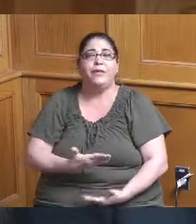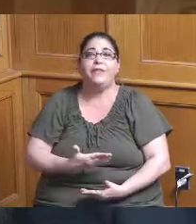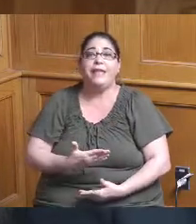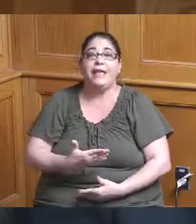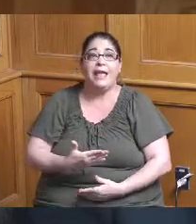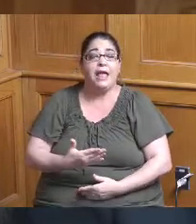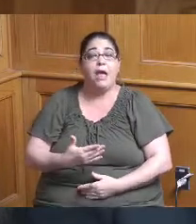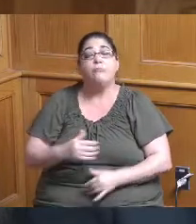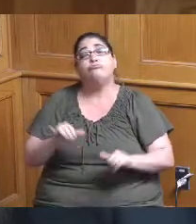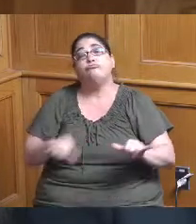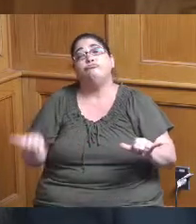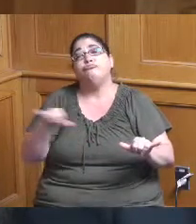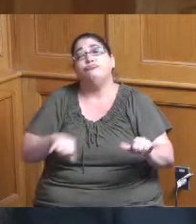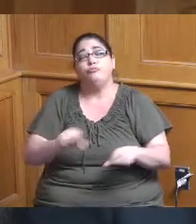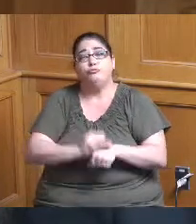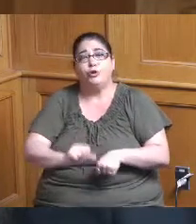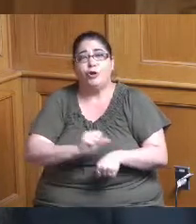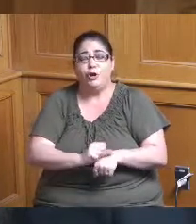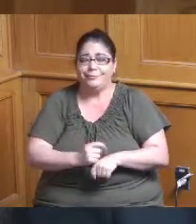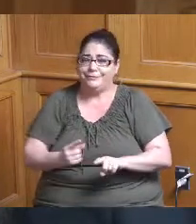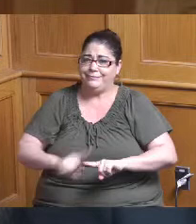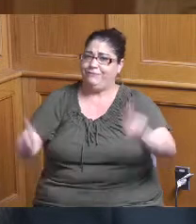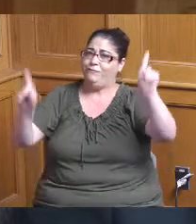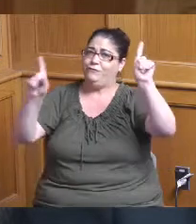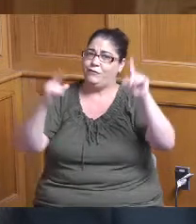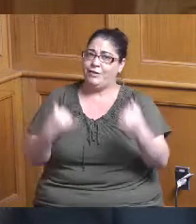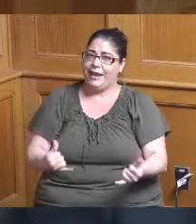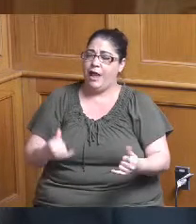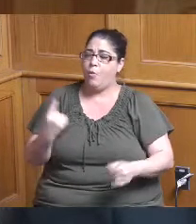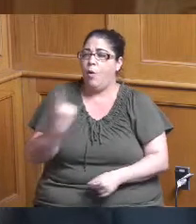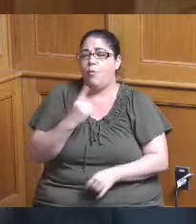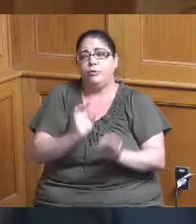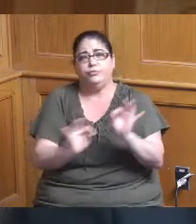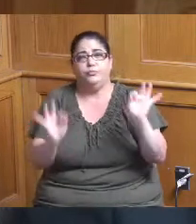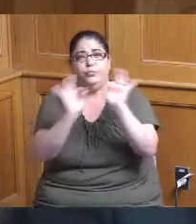the realm of what we generally do but it's always worth it when you get a young person in that's